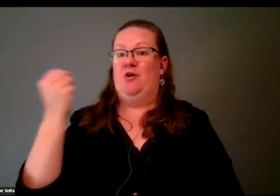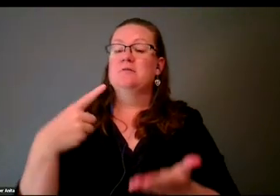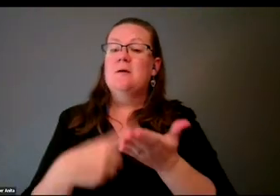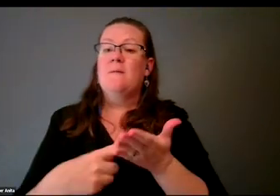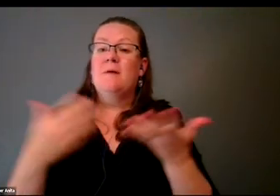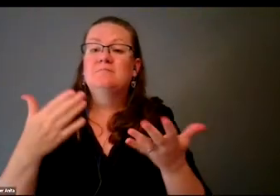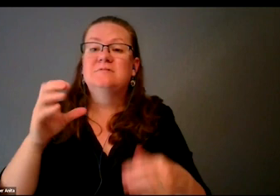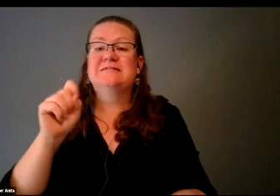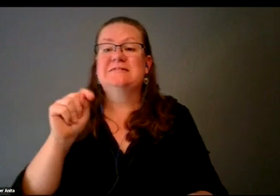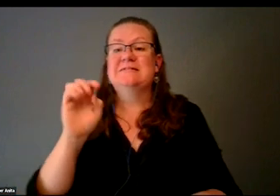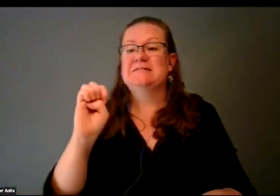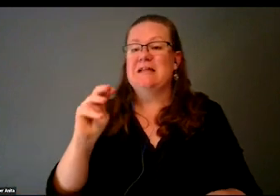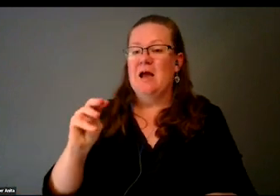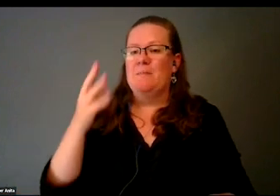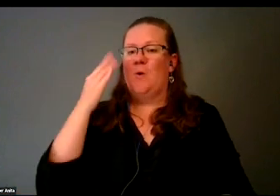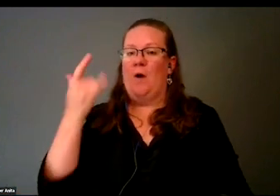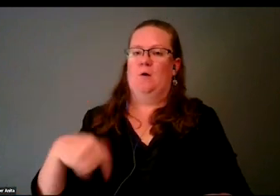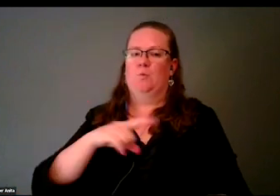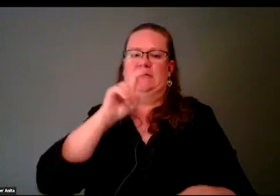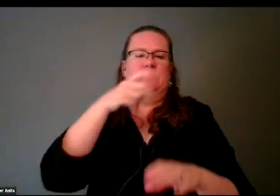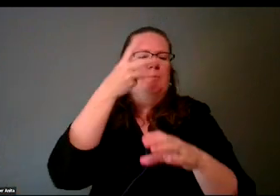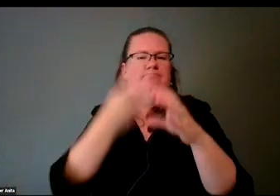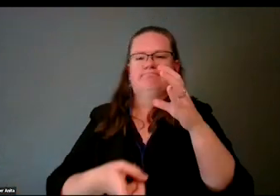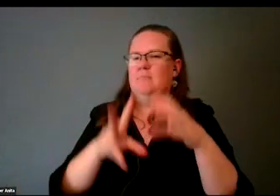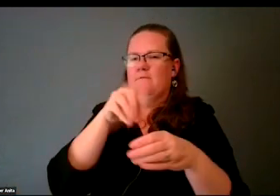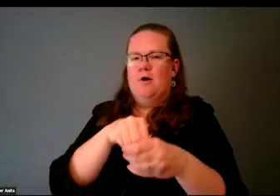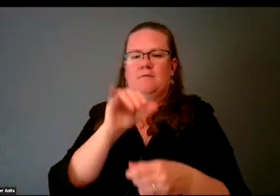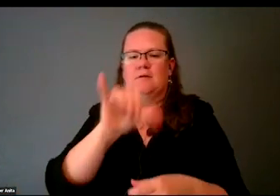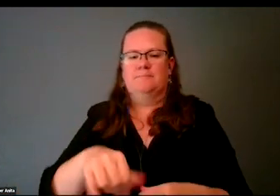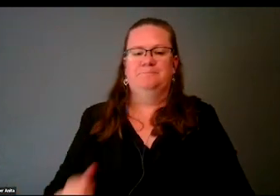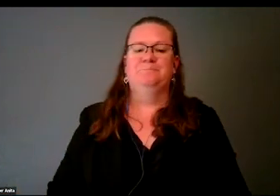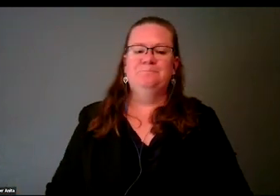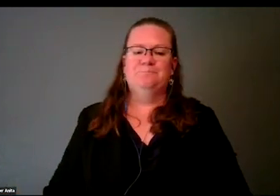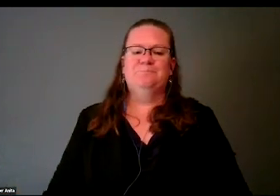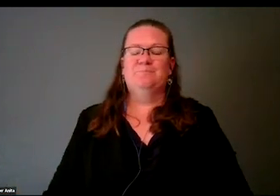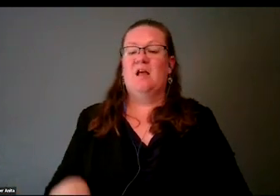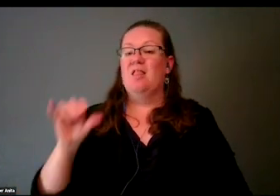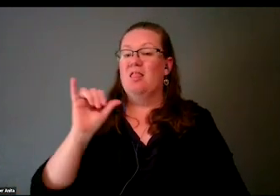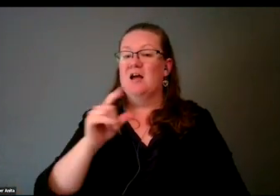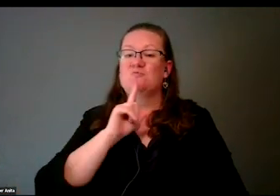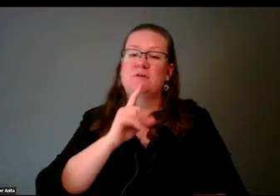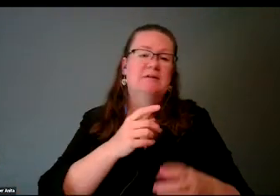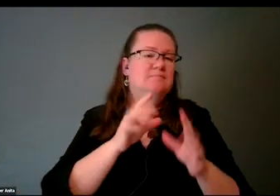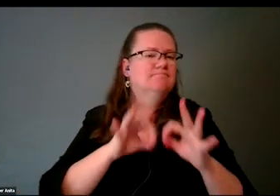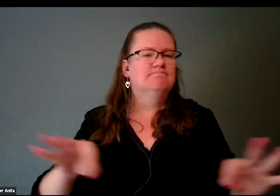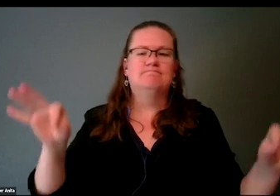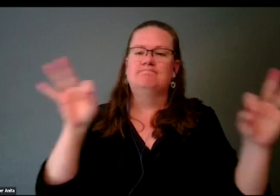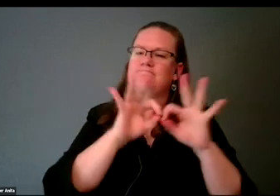and why we need to be all up in it. This is probably one of my nearest and dearest topics,